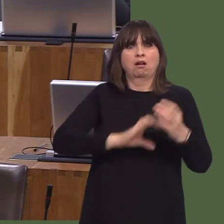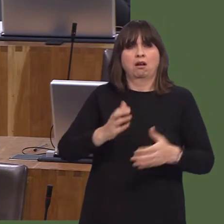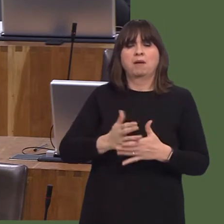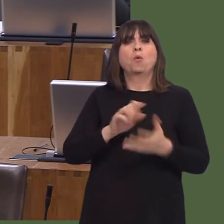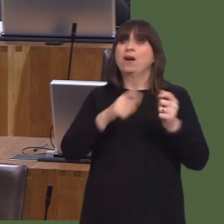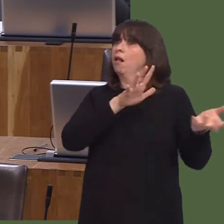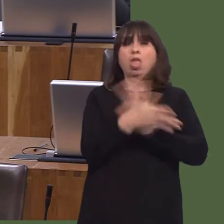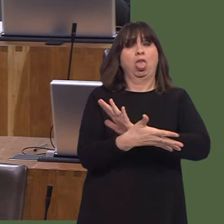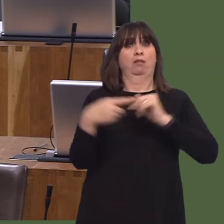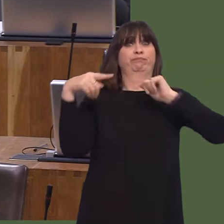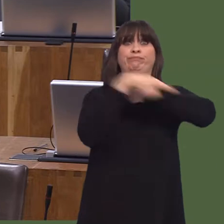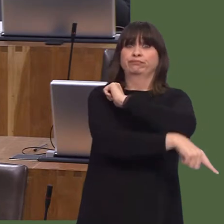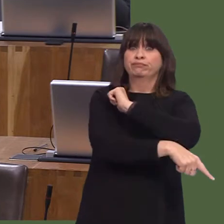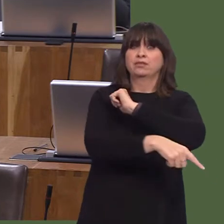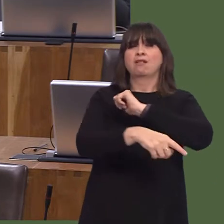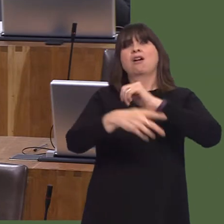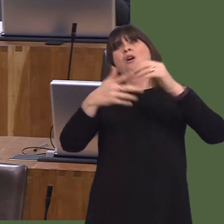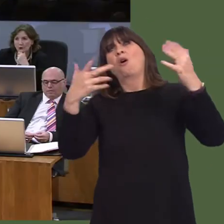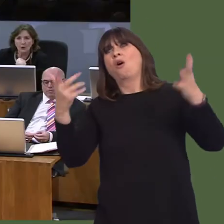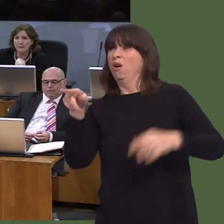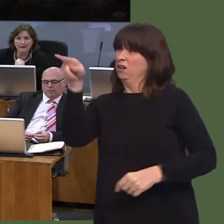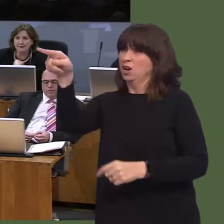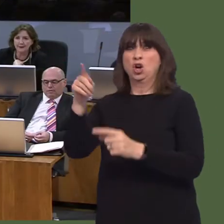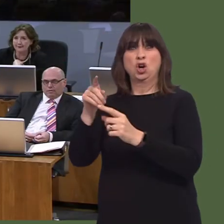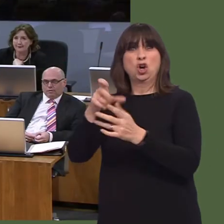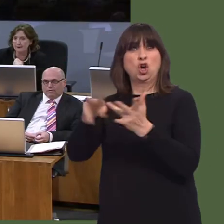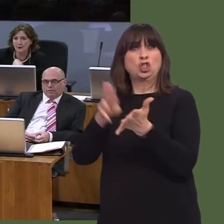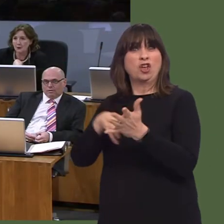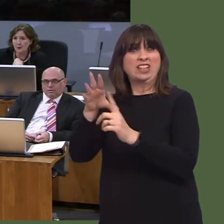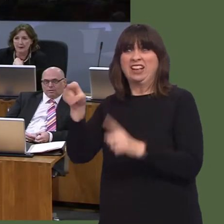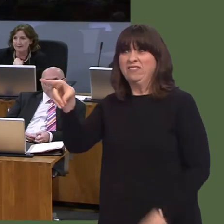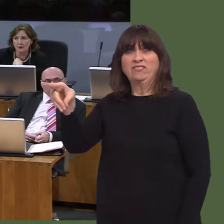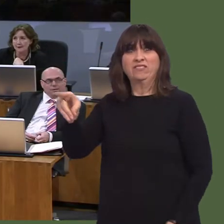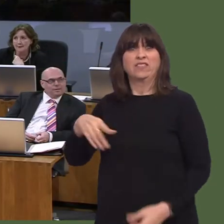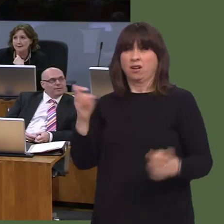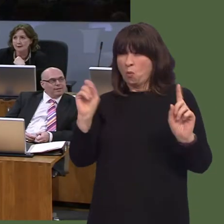are confident that their bid can move forward, and discussions will continue along those